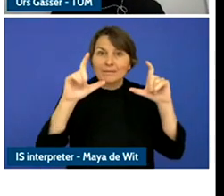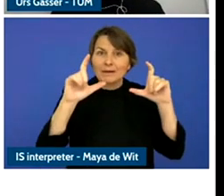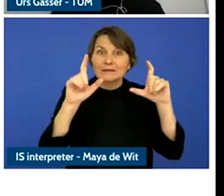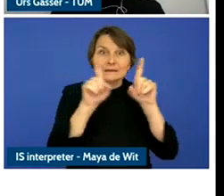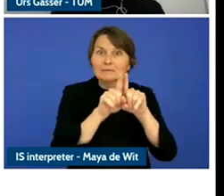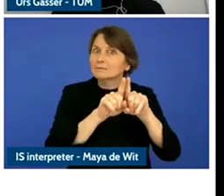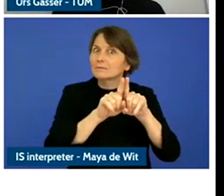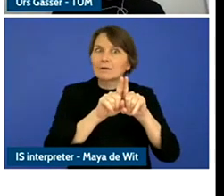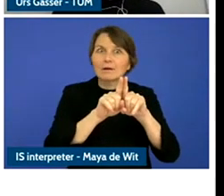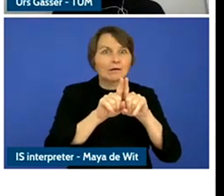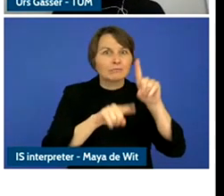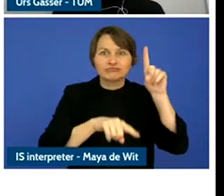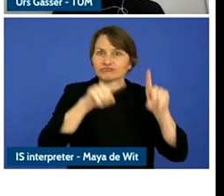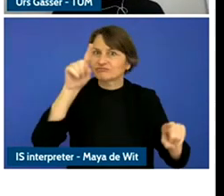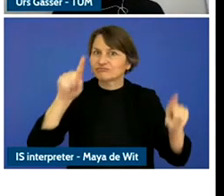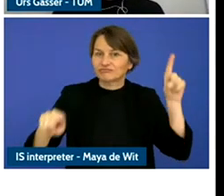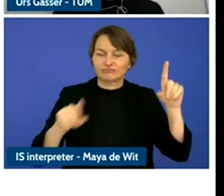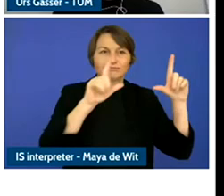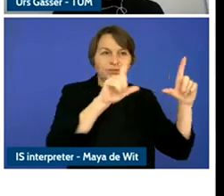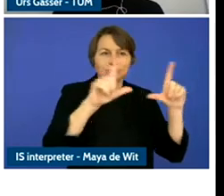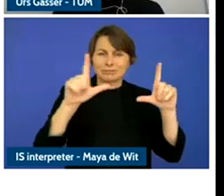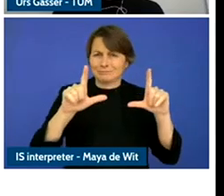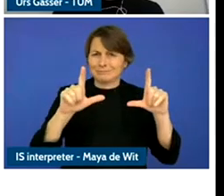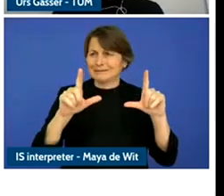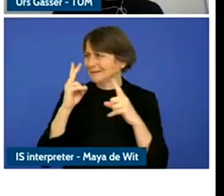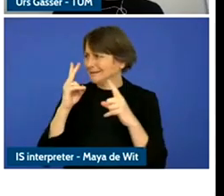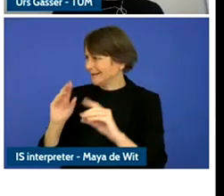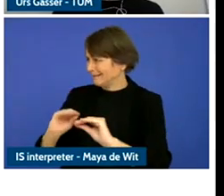the message is clear to all of us technology has dramatic che evolved